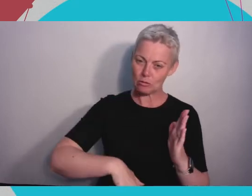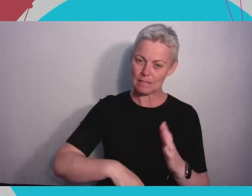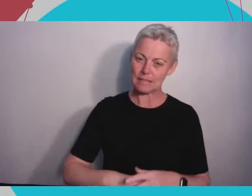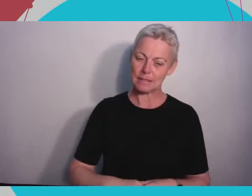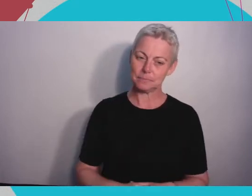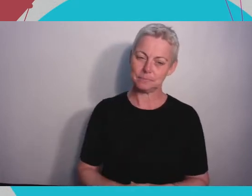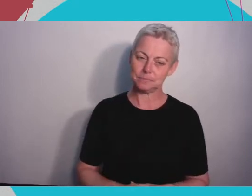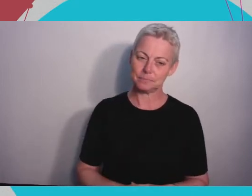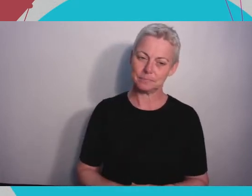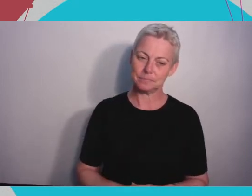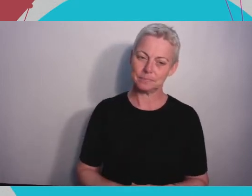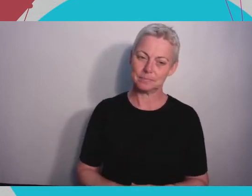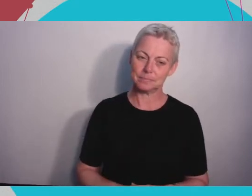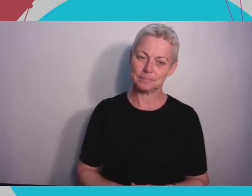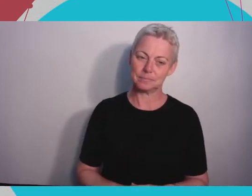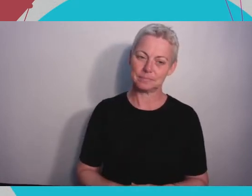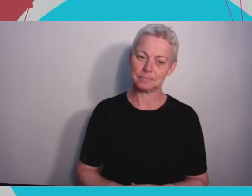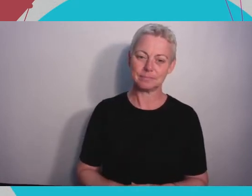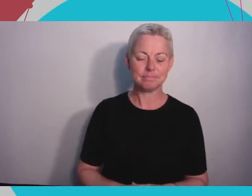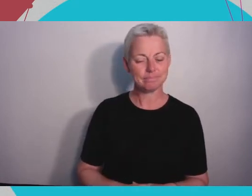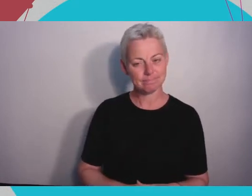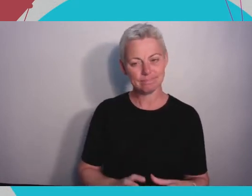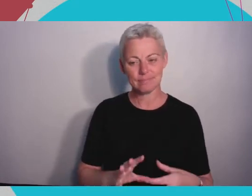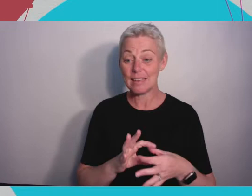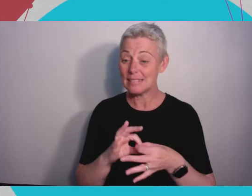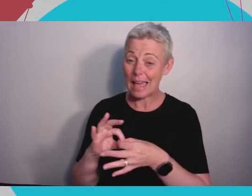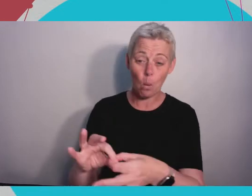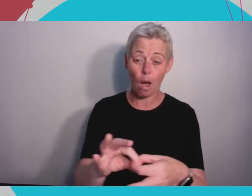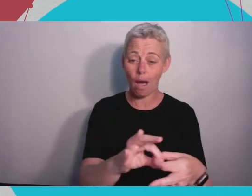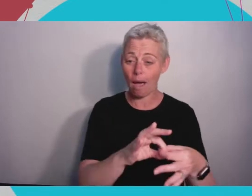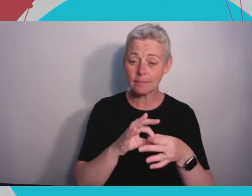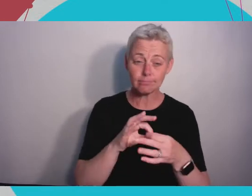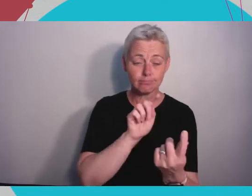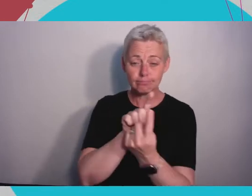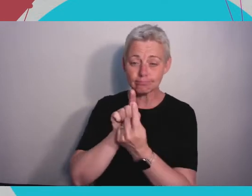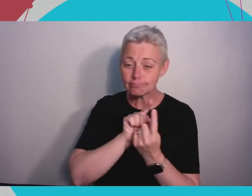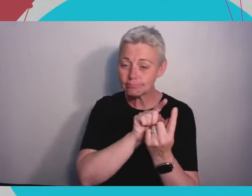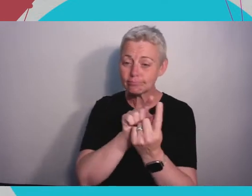and meeting people is obviously critical and I think you touched on it briefly in your